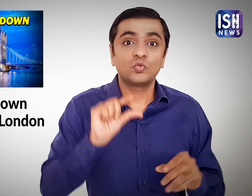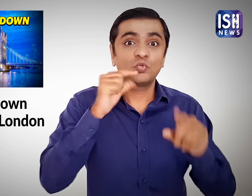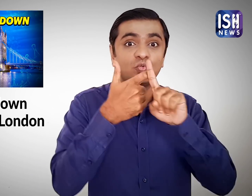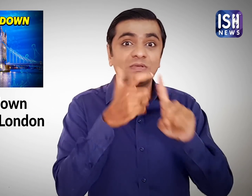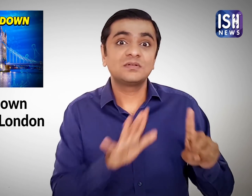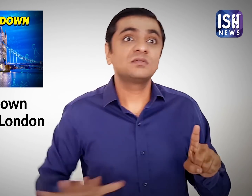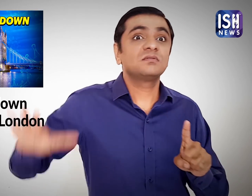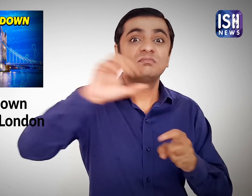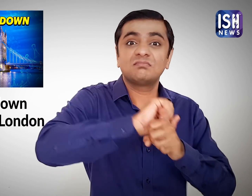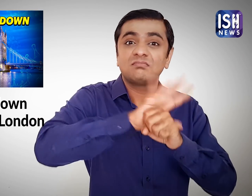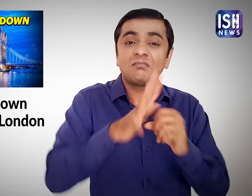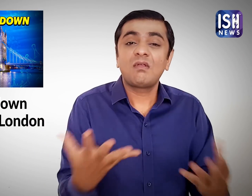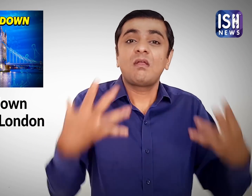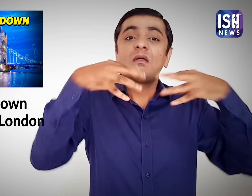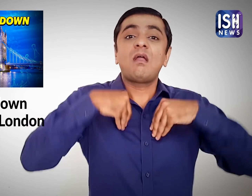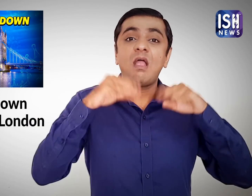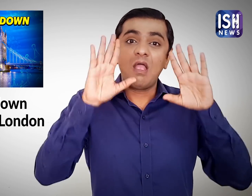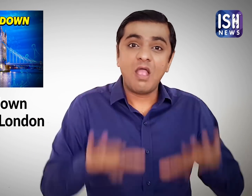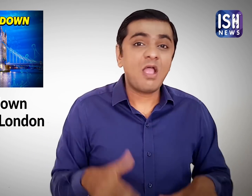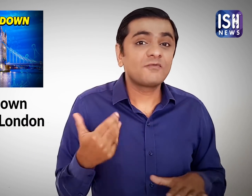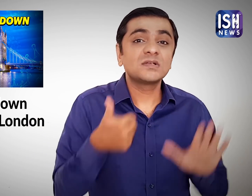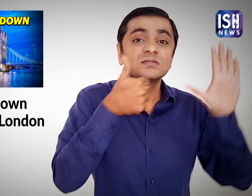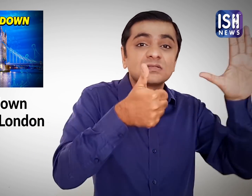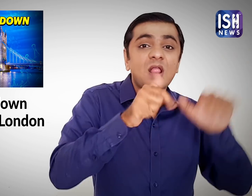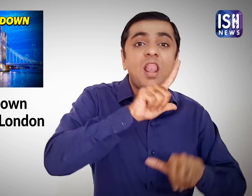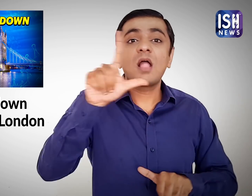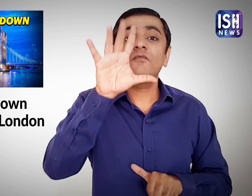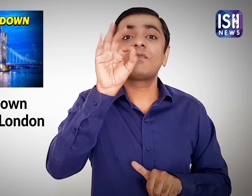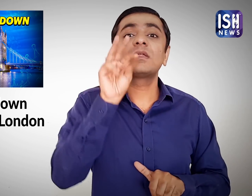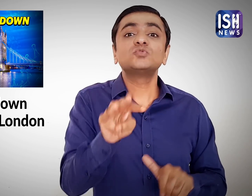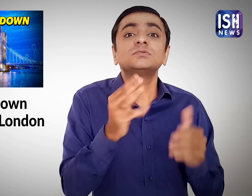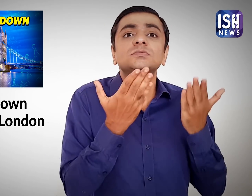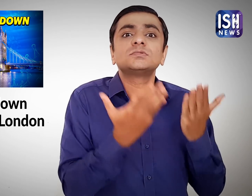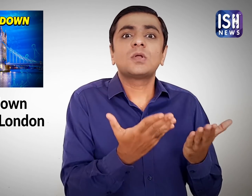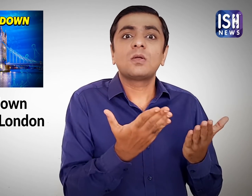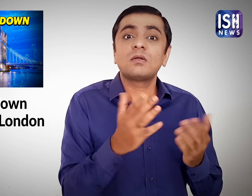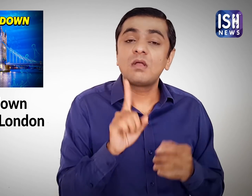The UK has a total of 6.5 lakh COVID-19 cases.